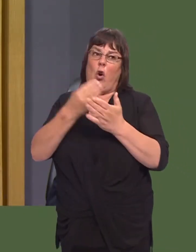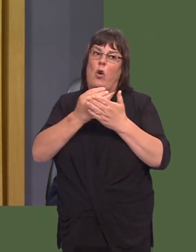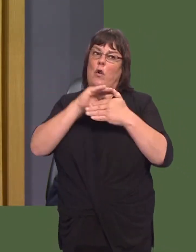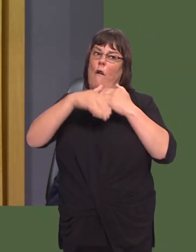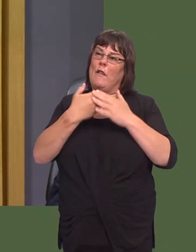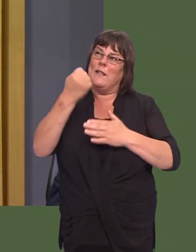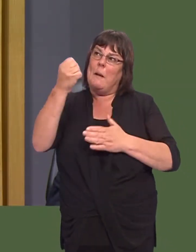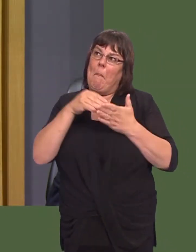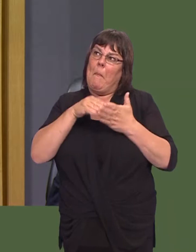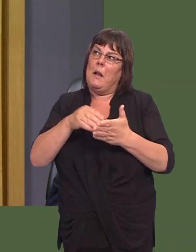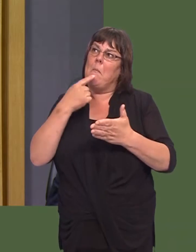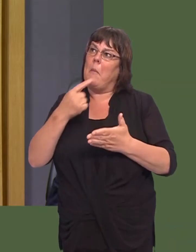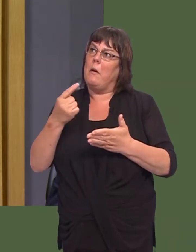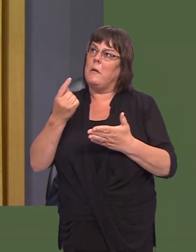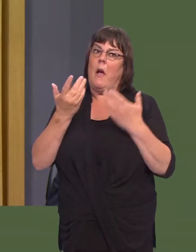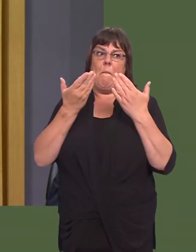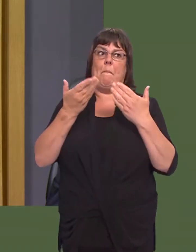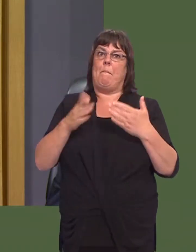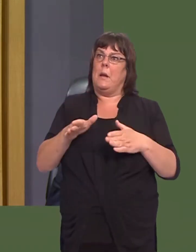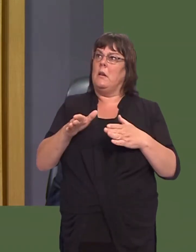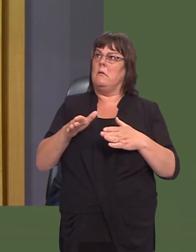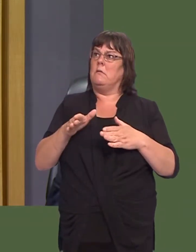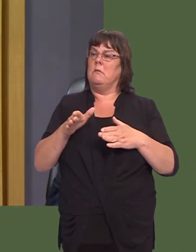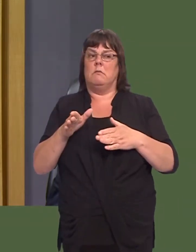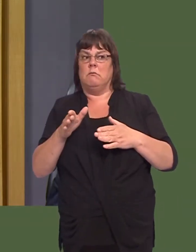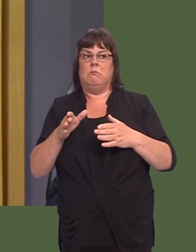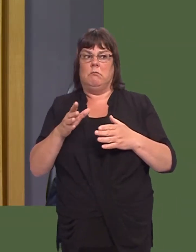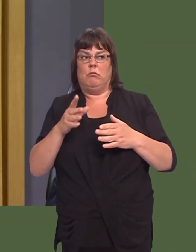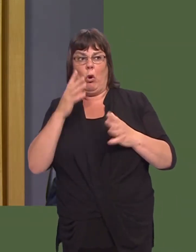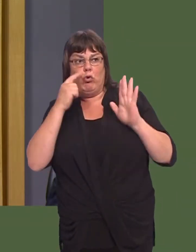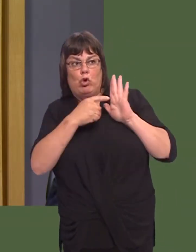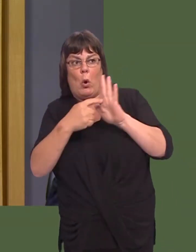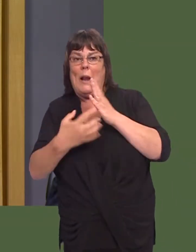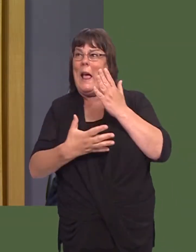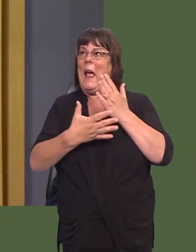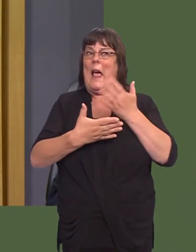already of over £10 million, have actually resulted in any material improvement?